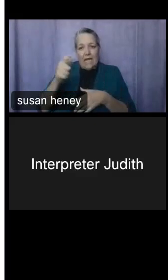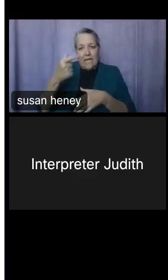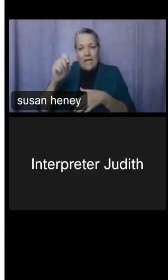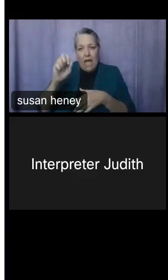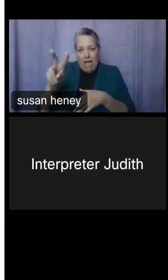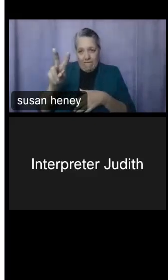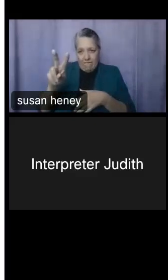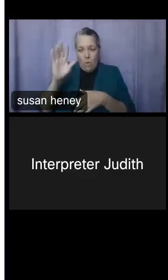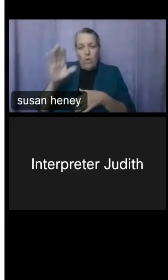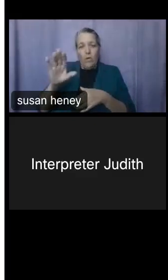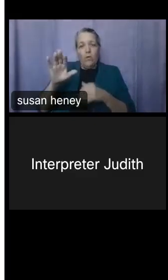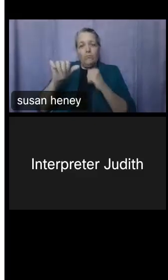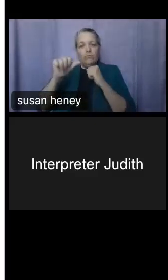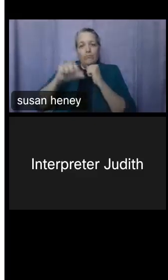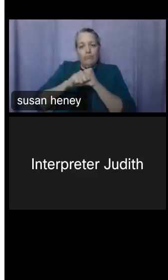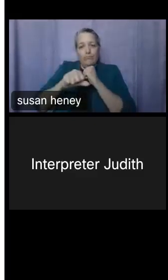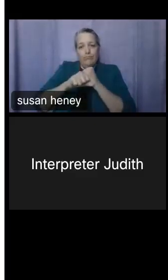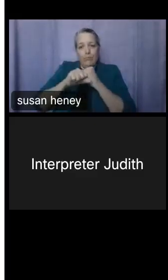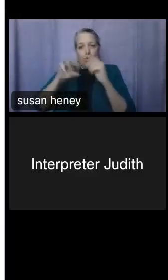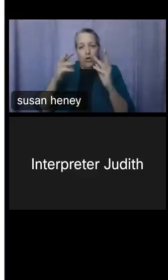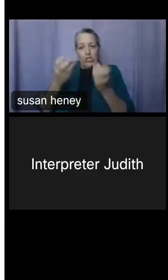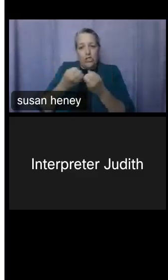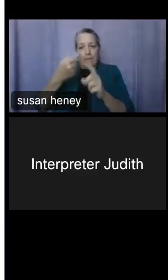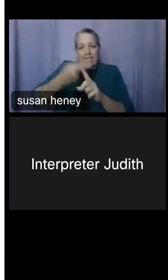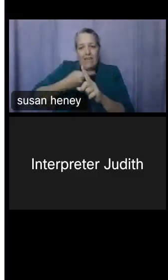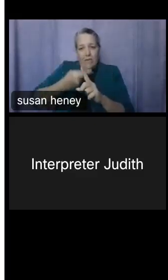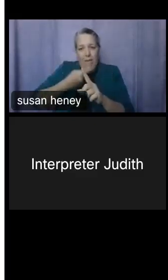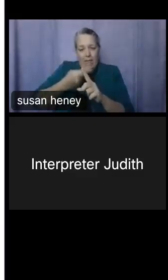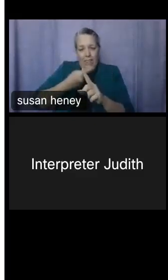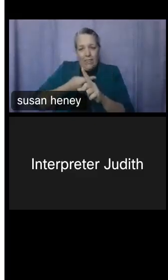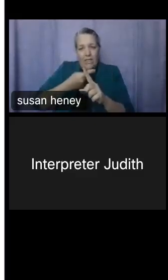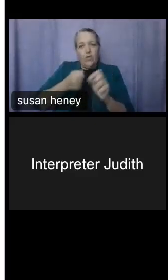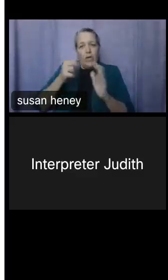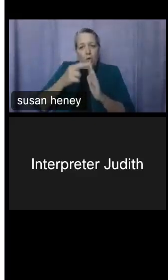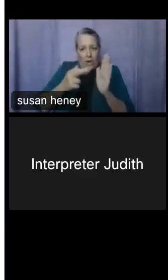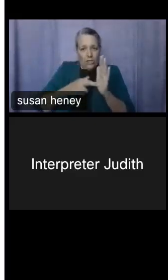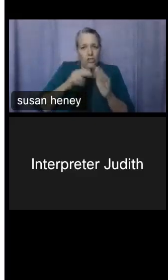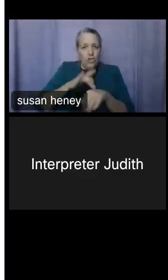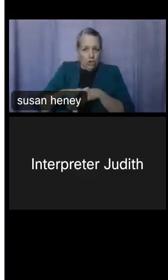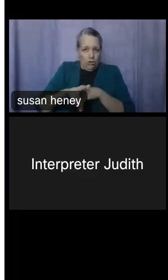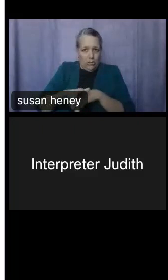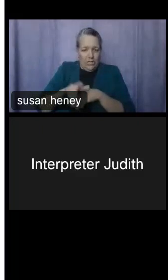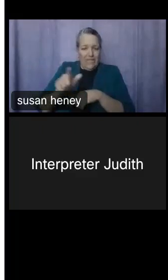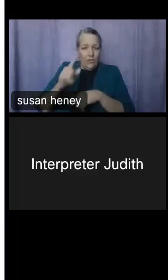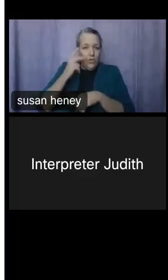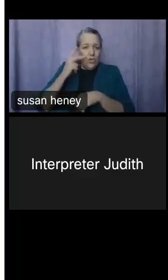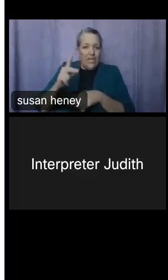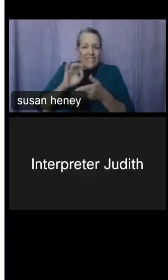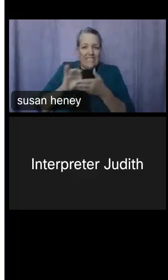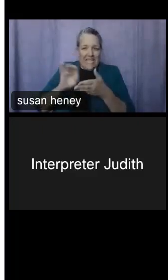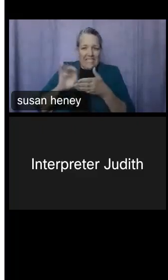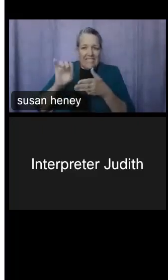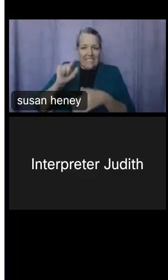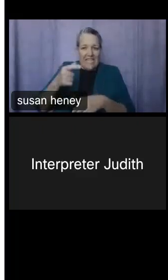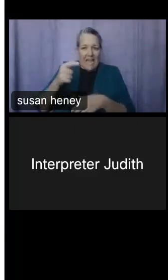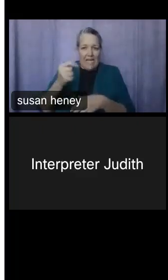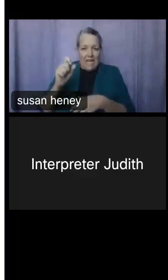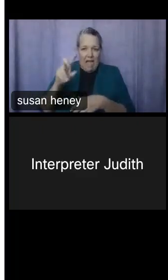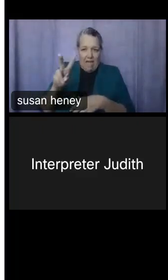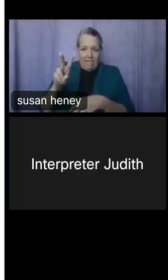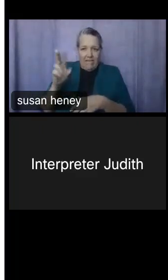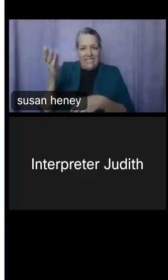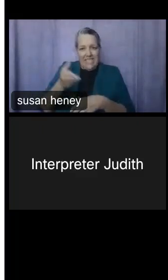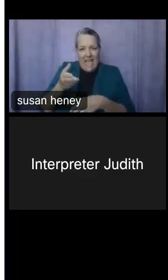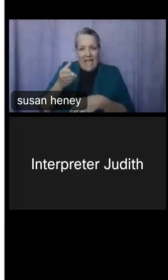Just visit census.gov/academy. Please note the seating is limited, first-come first-serve